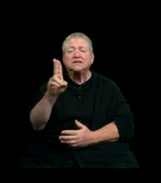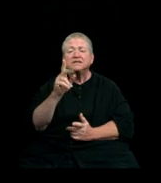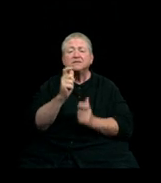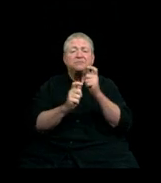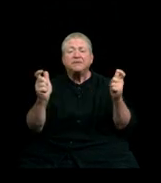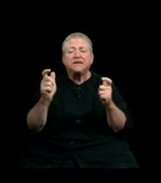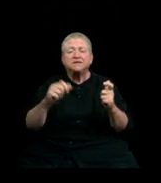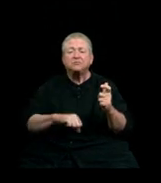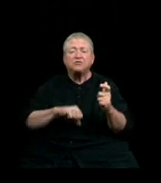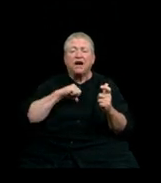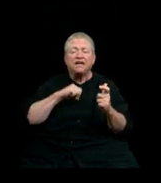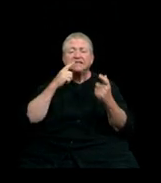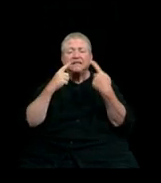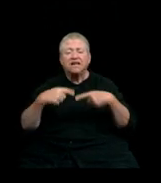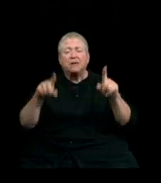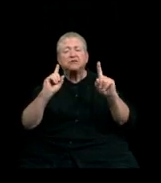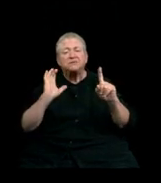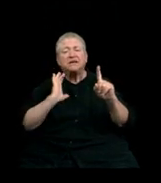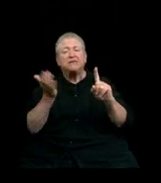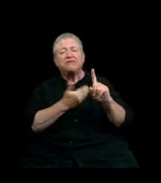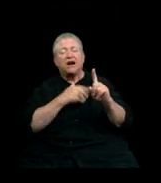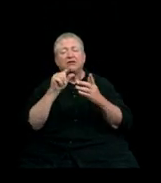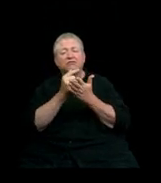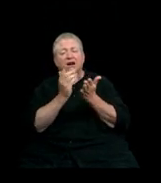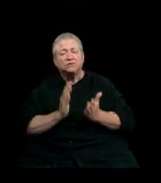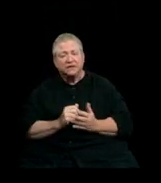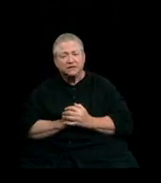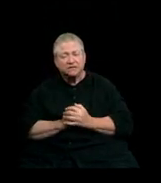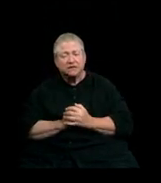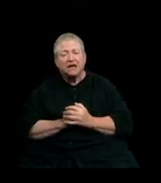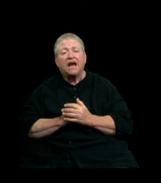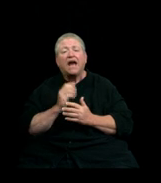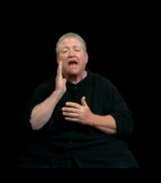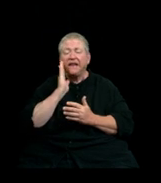is the accomplishments of our graduates and the contributions they make to their communities